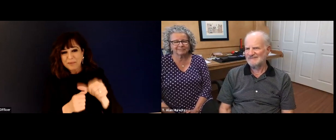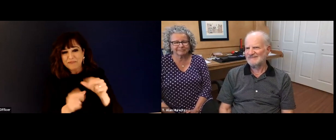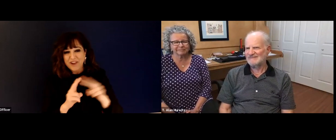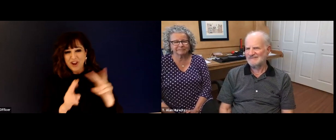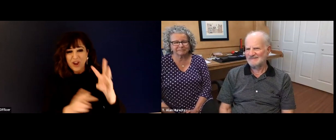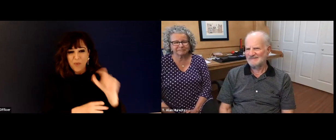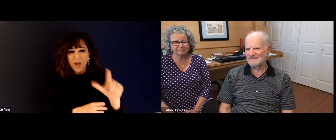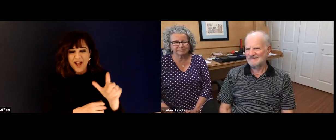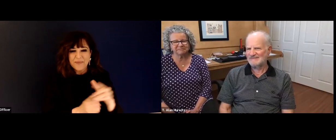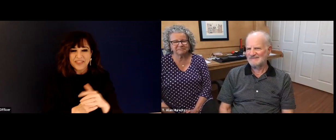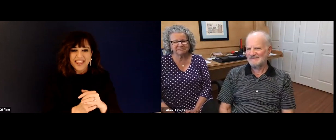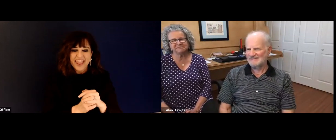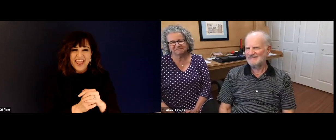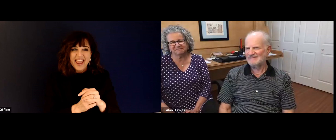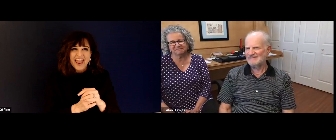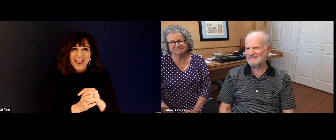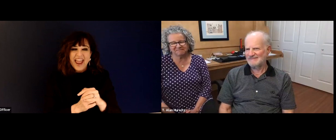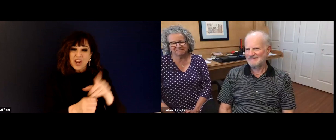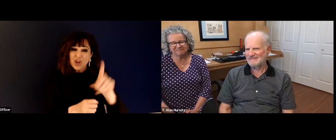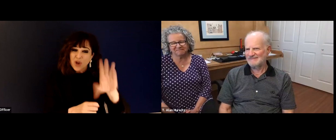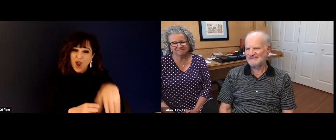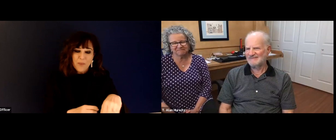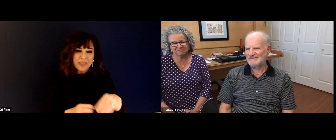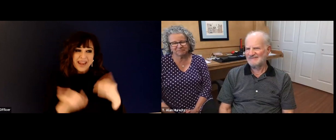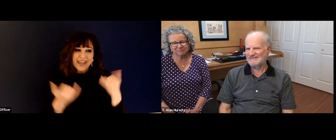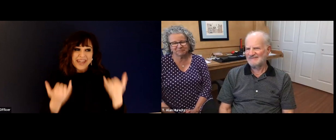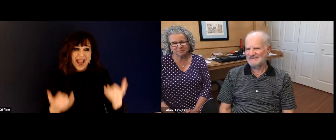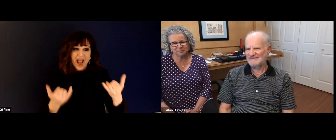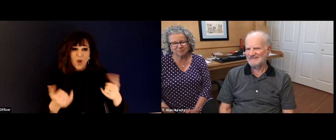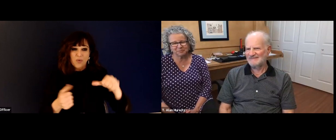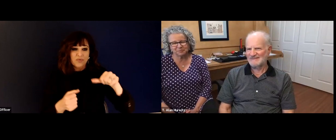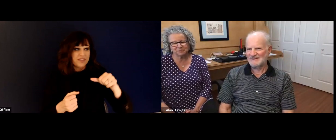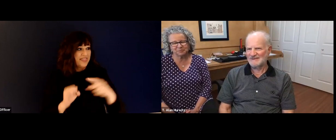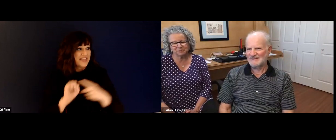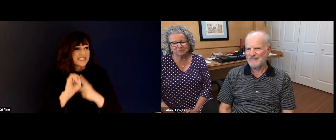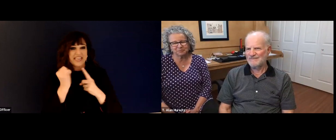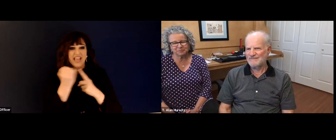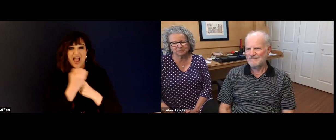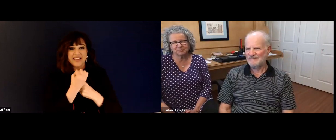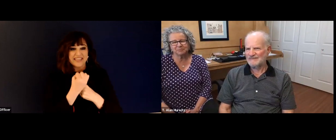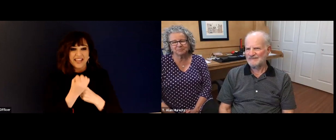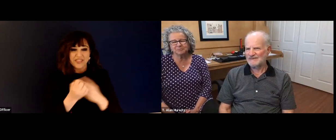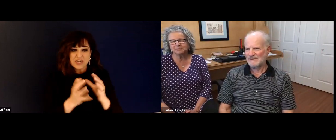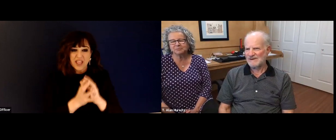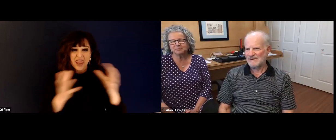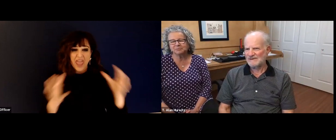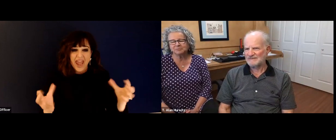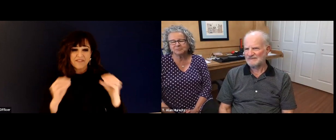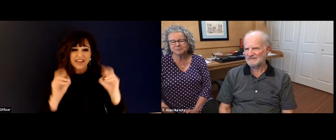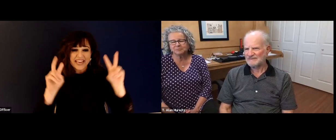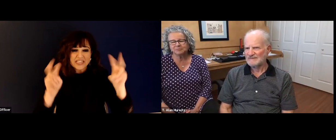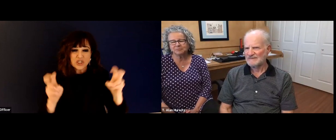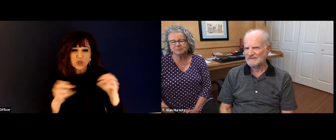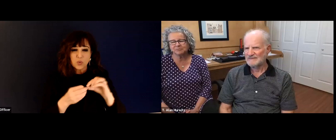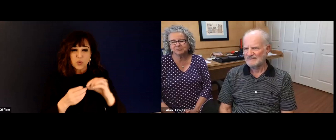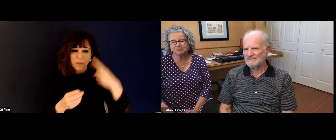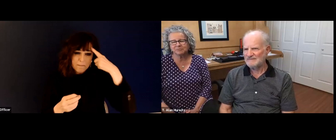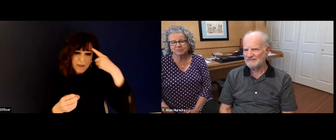time and it really impacted all lot of people, including your wonderful wife, Vicki, as well, I do remember that time very